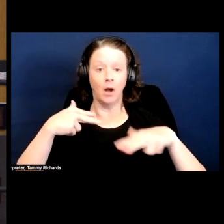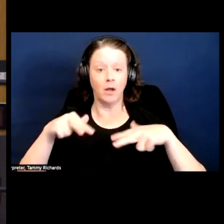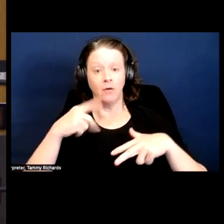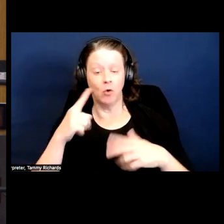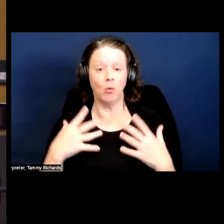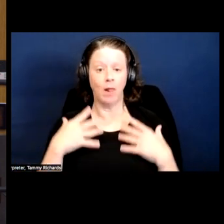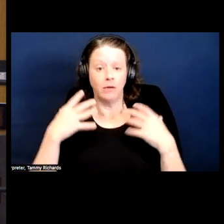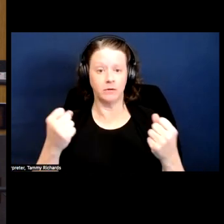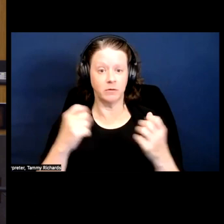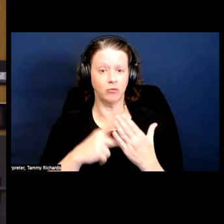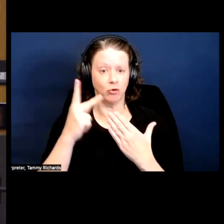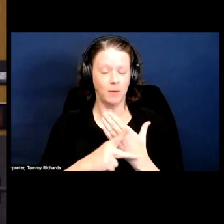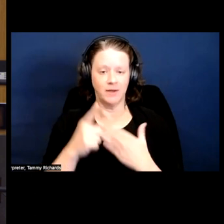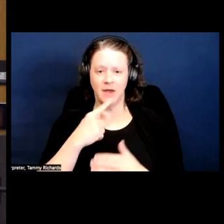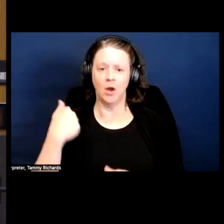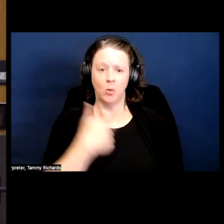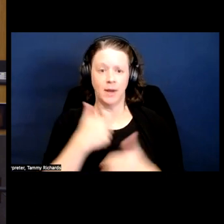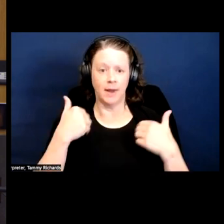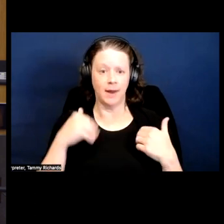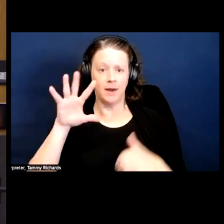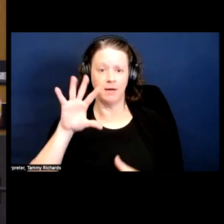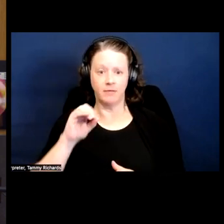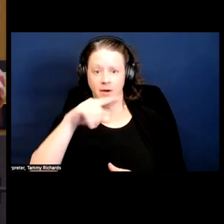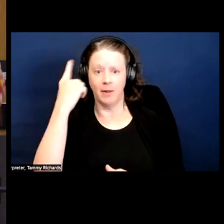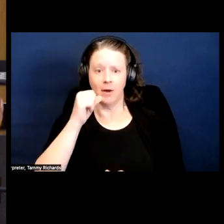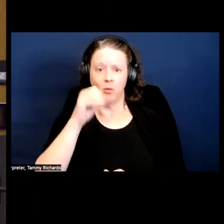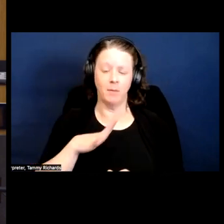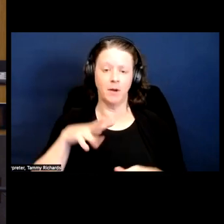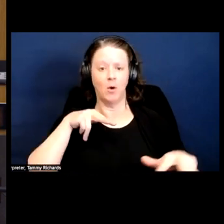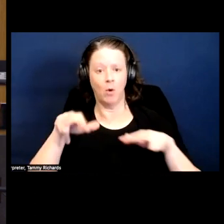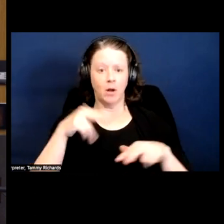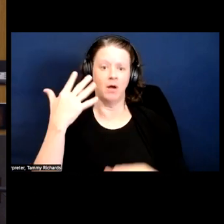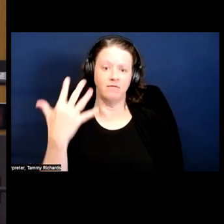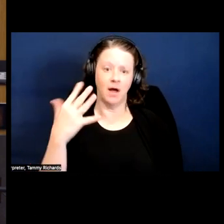program where they could say we had 50 black women walk five miles, right, here's some